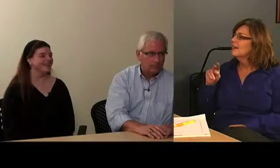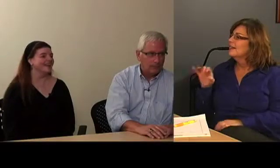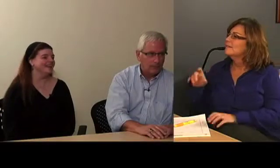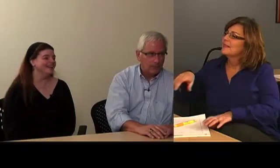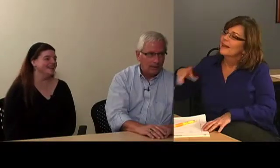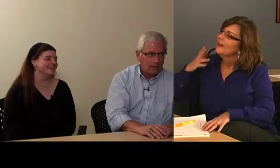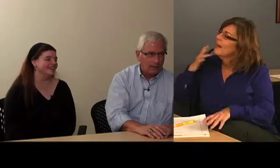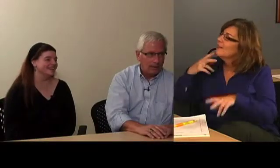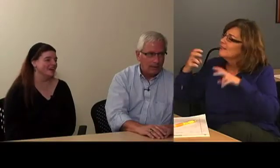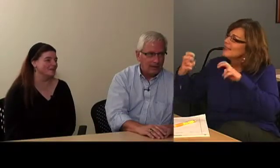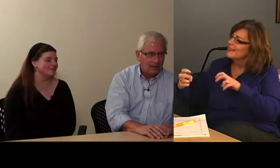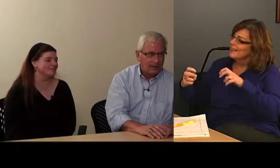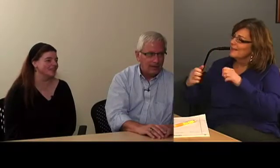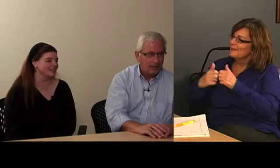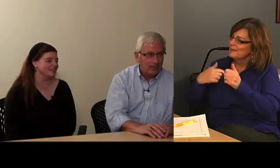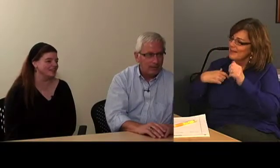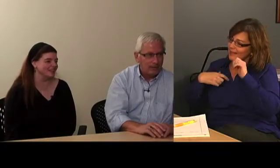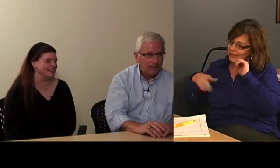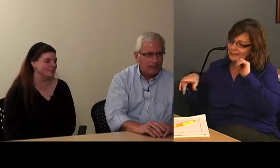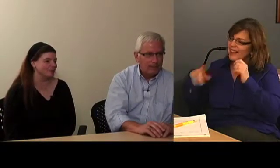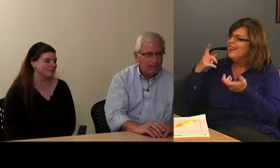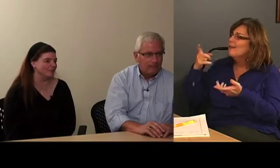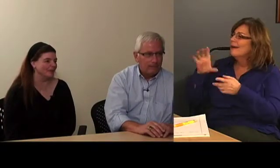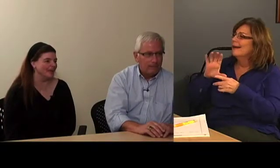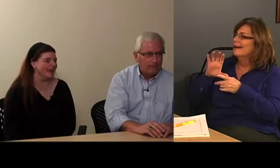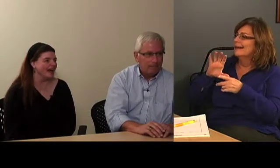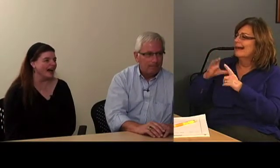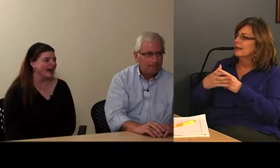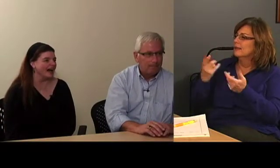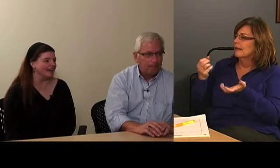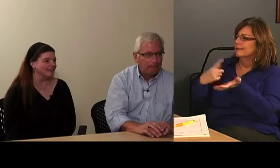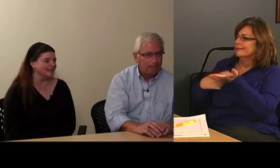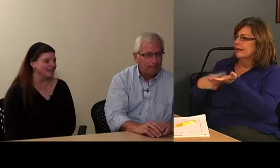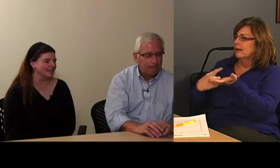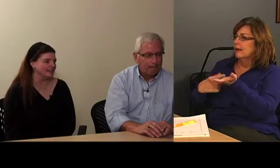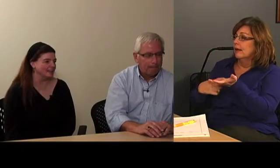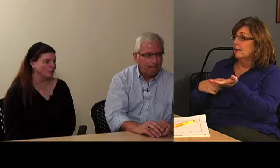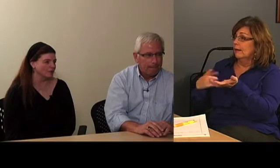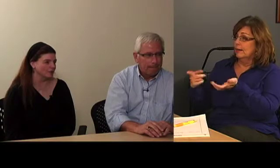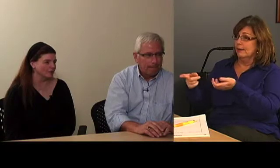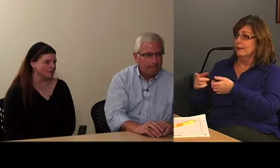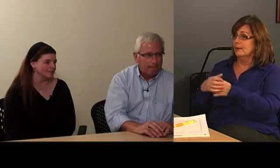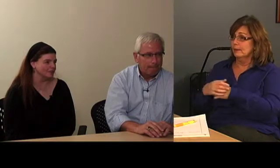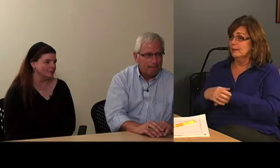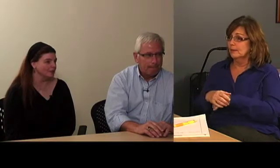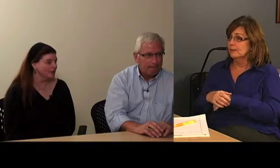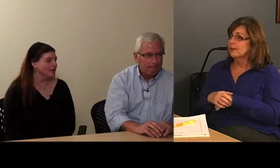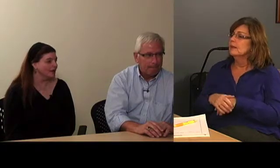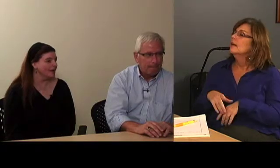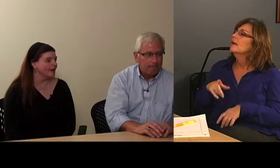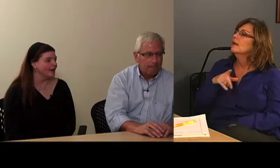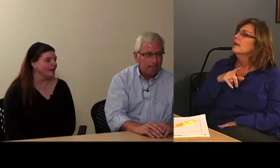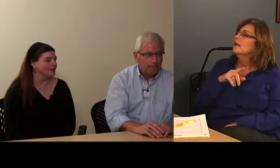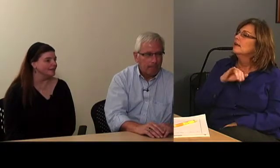Hey, Neil. Thanks for taking time to meet with me. I have a case that I wanted to bring to you.